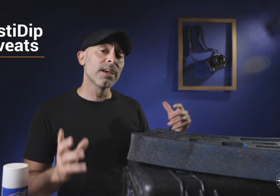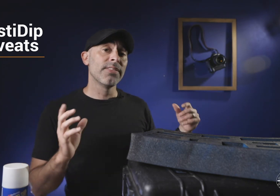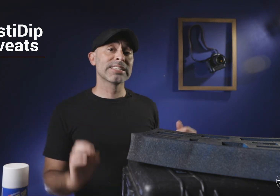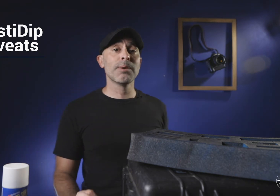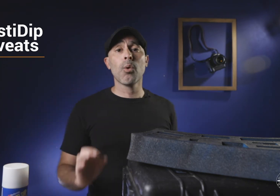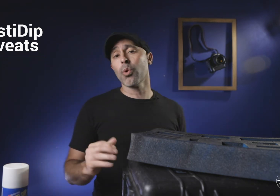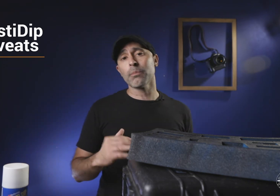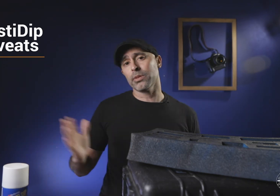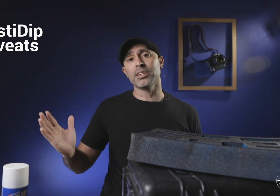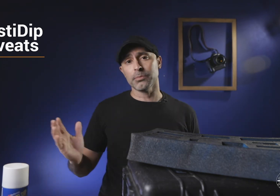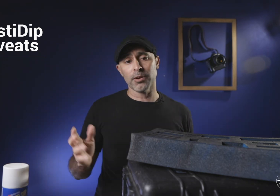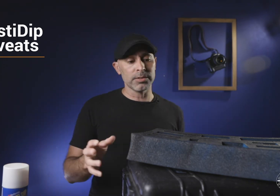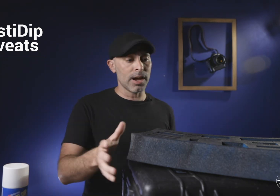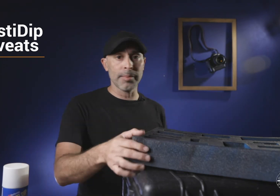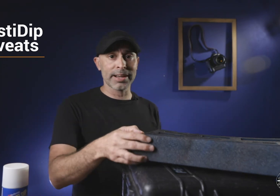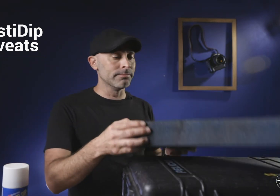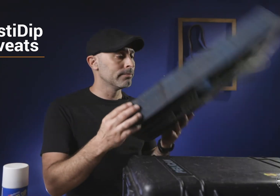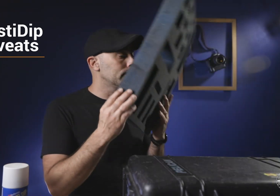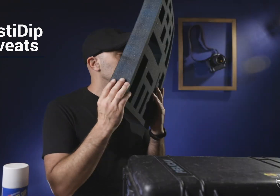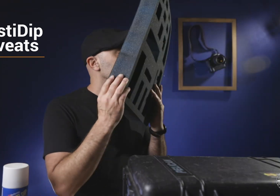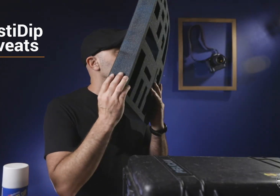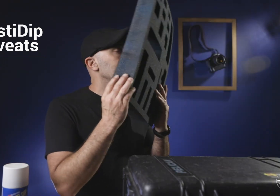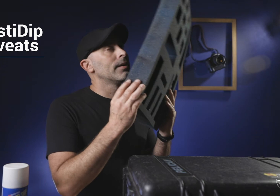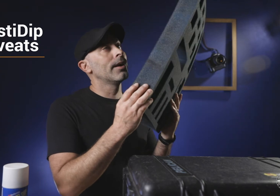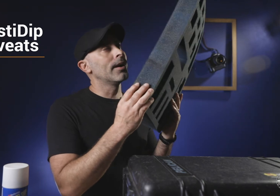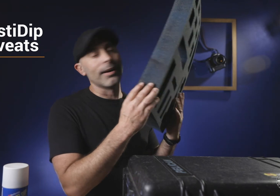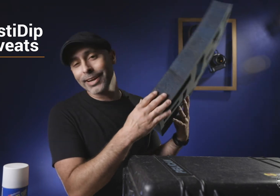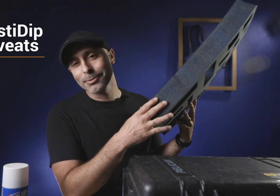that smell won't completely disappear over time I mean I can hey I can smell